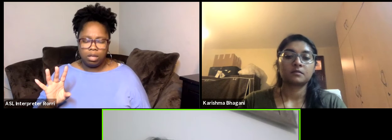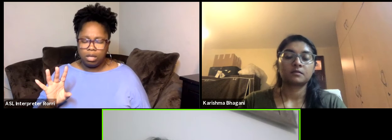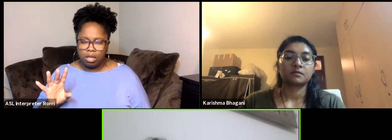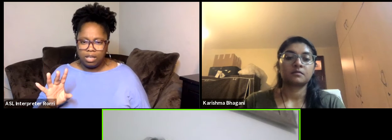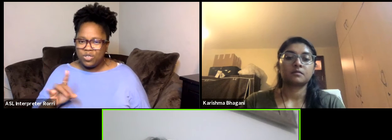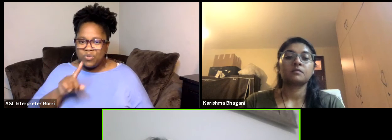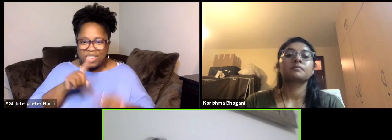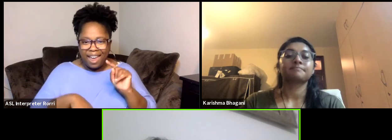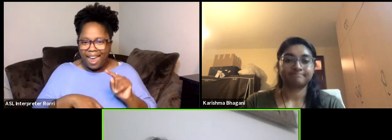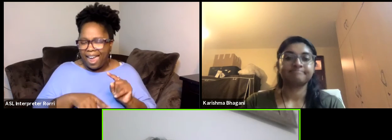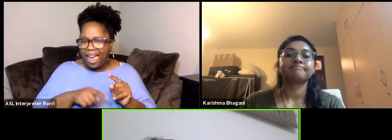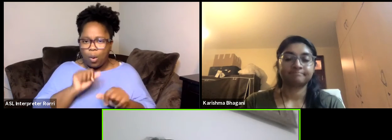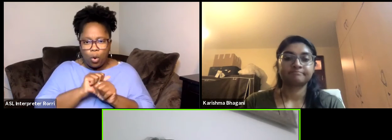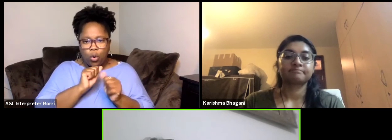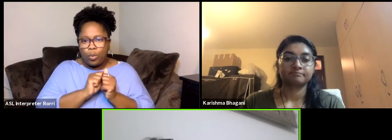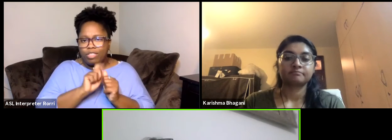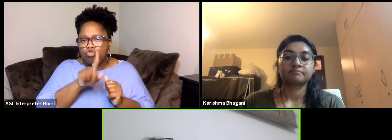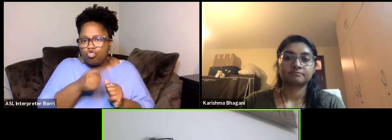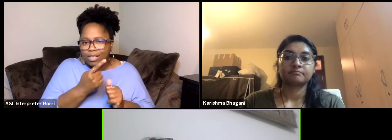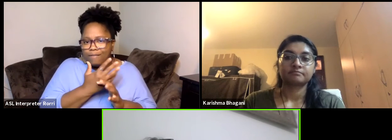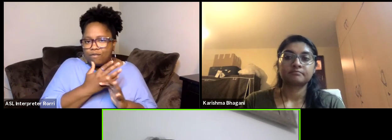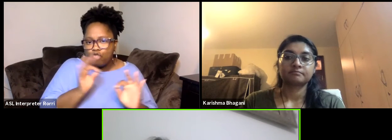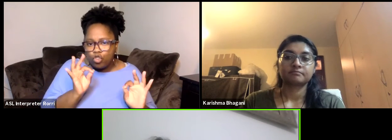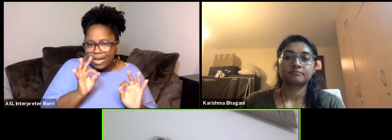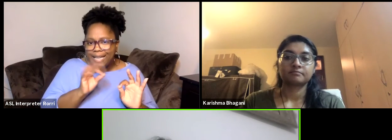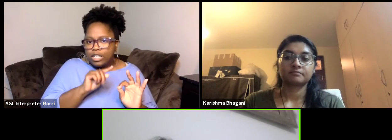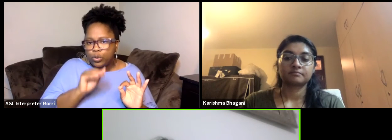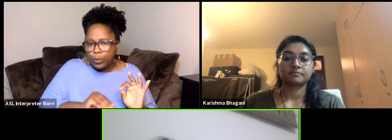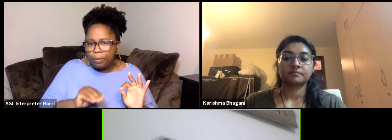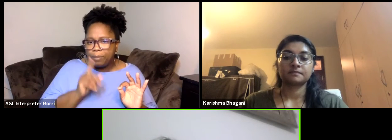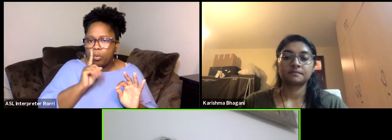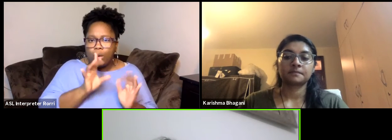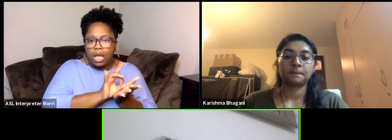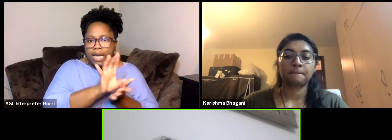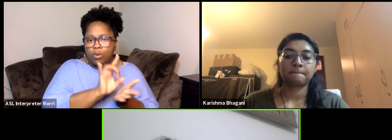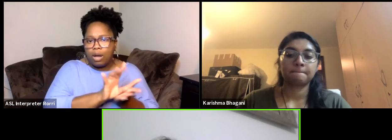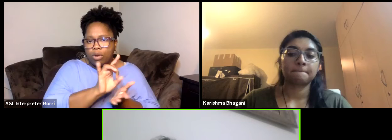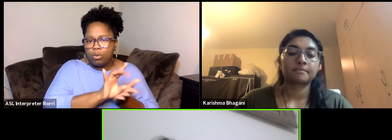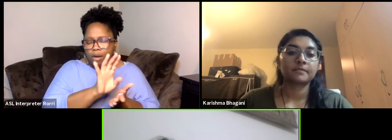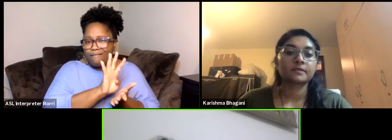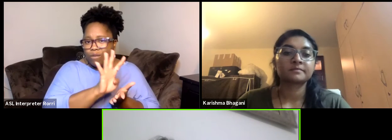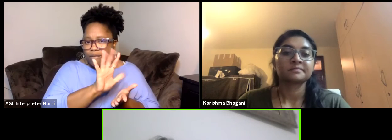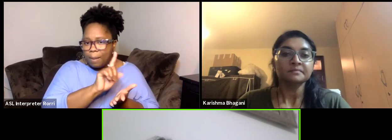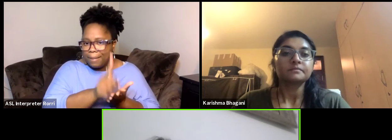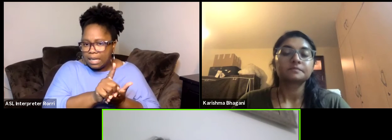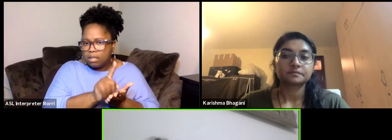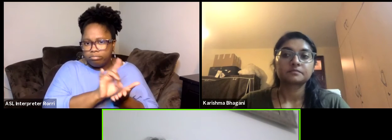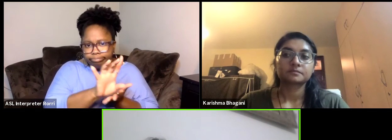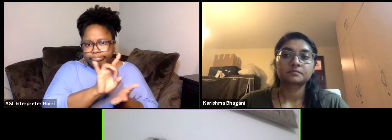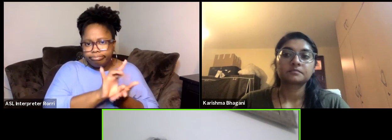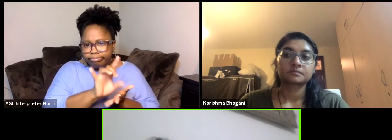you'll be kept from the zoom every 45 minutes. So we try to reach out to these like for example